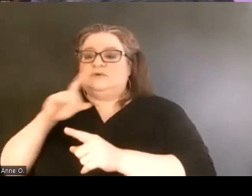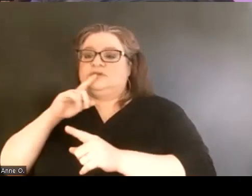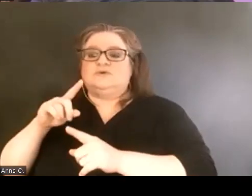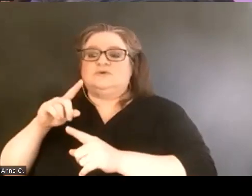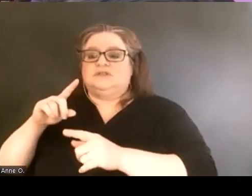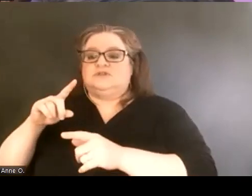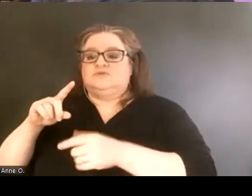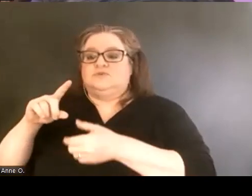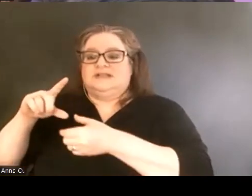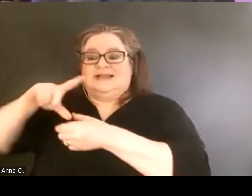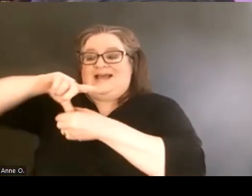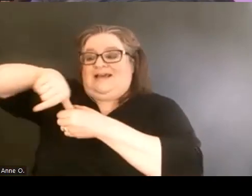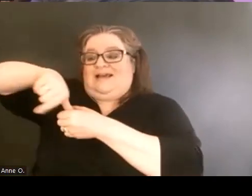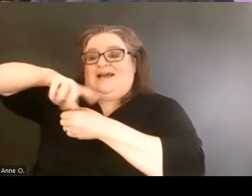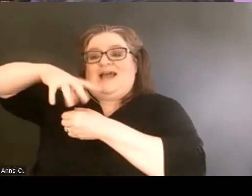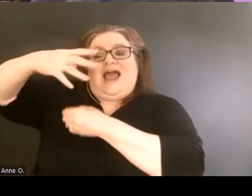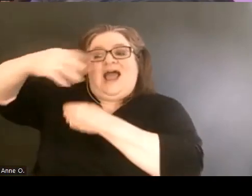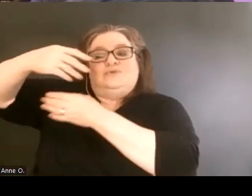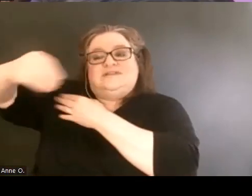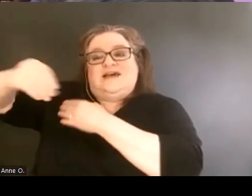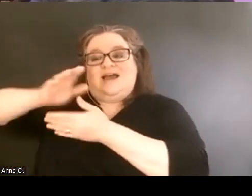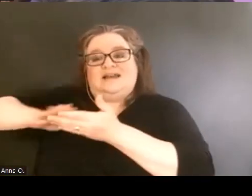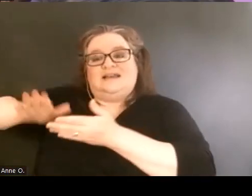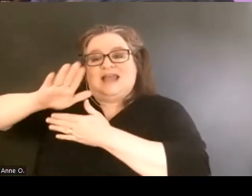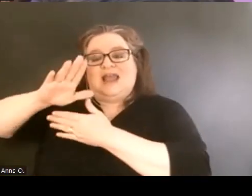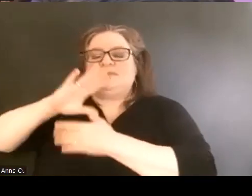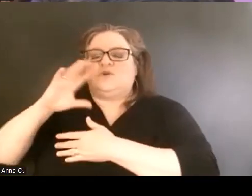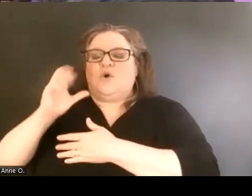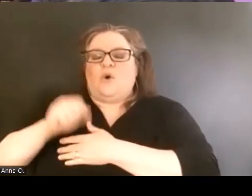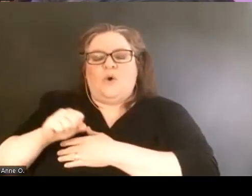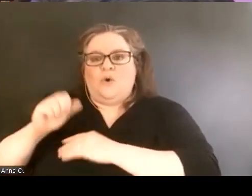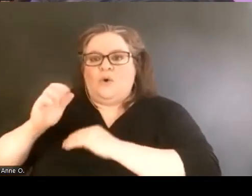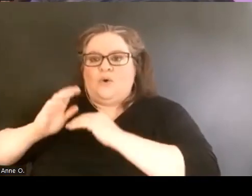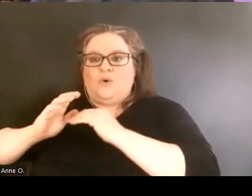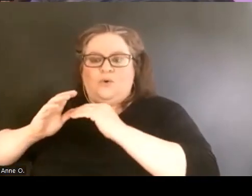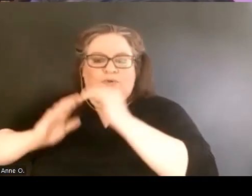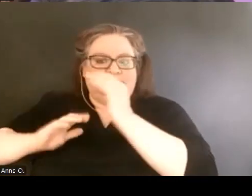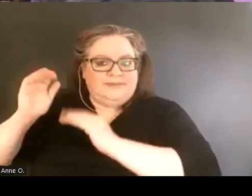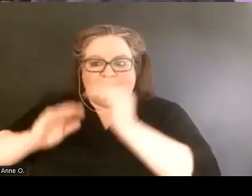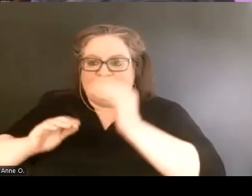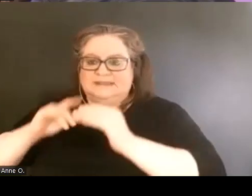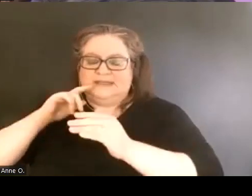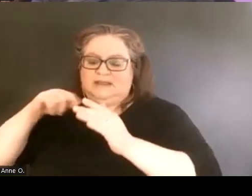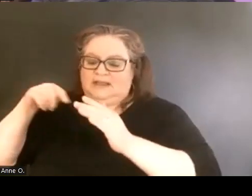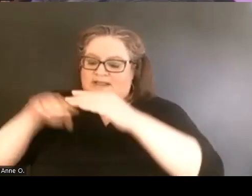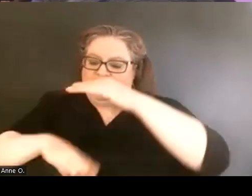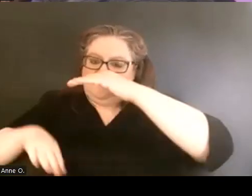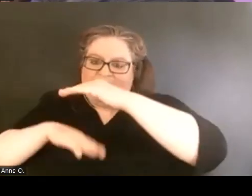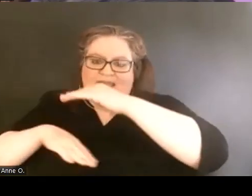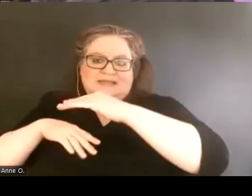in an older building in a basement location. And not just in the basement